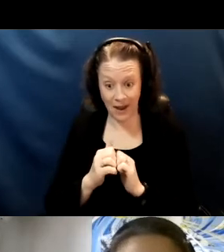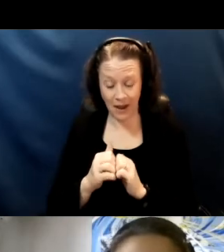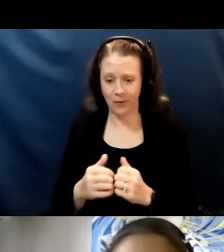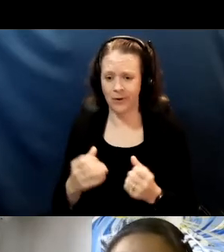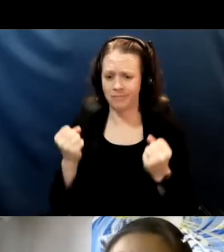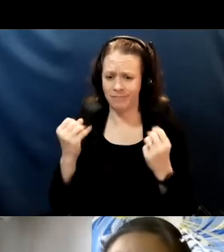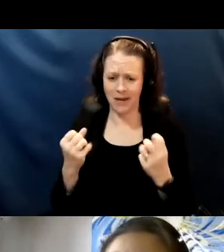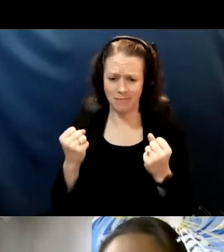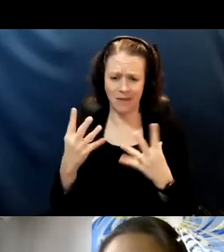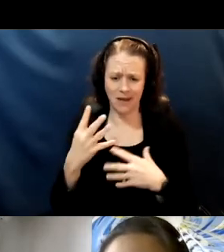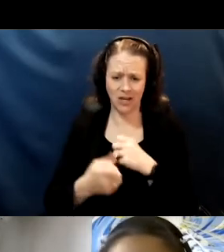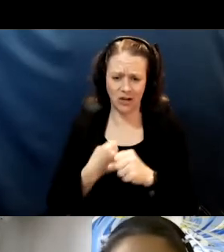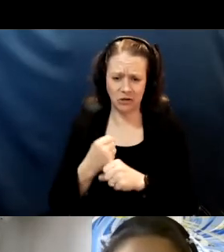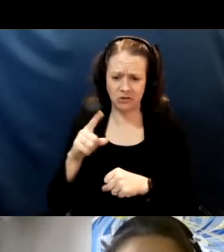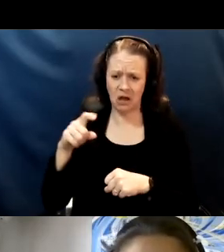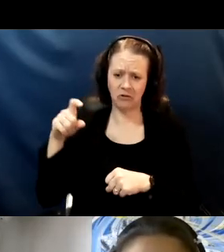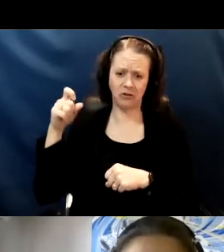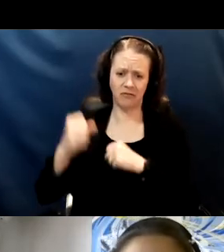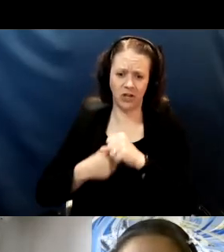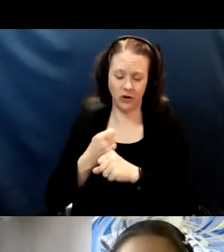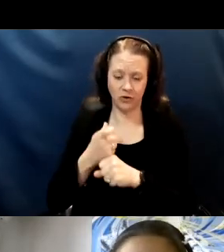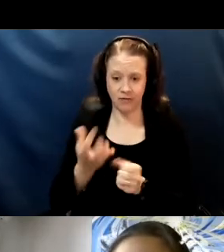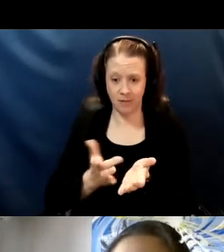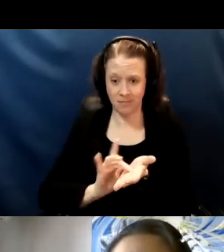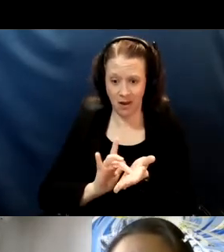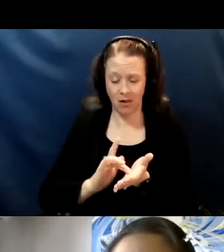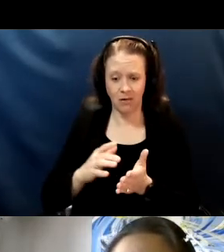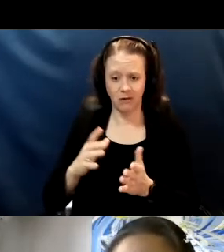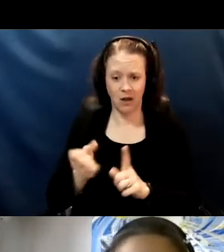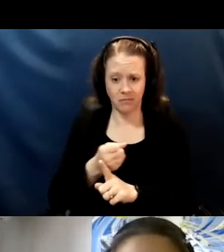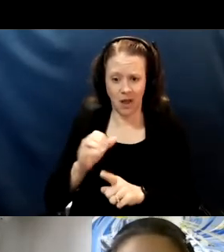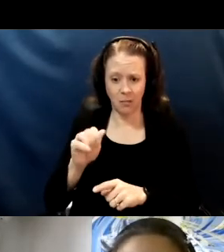of medical abuse and that people with disabilities,